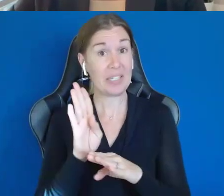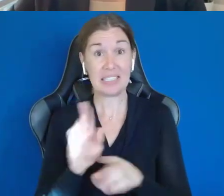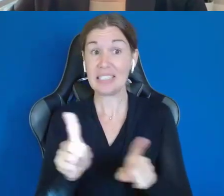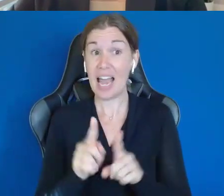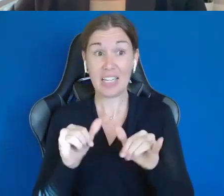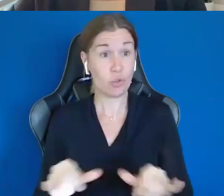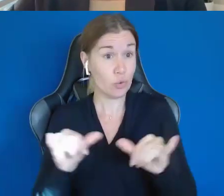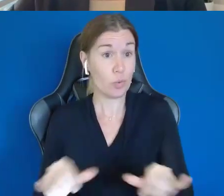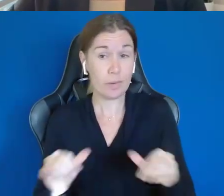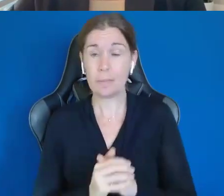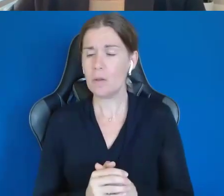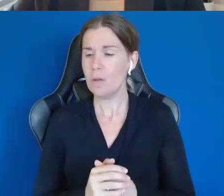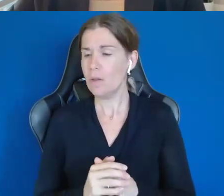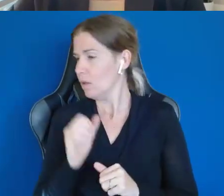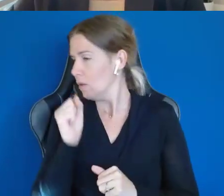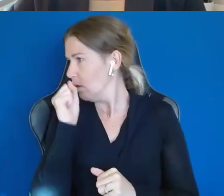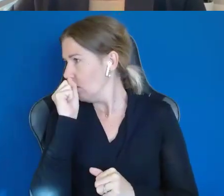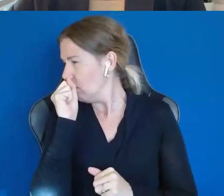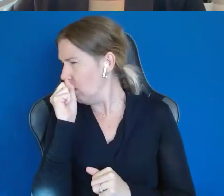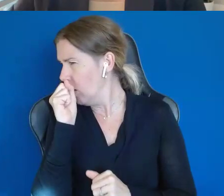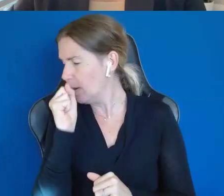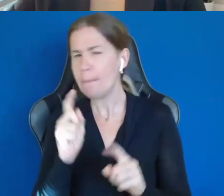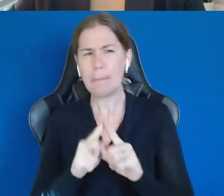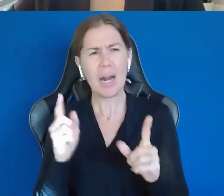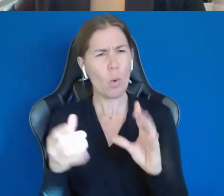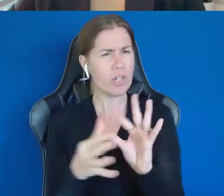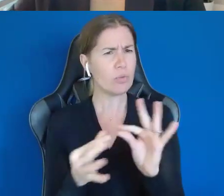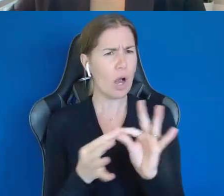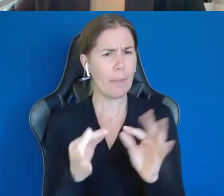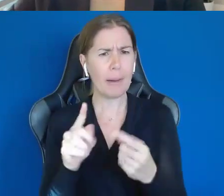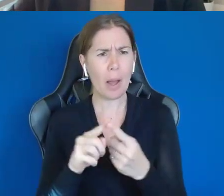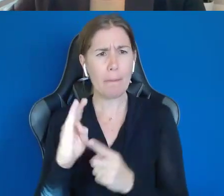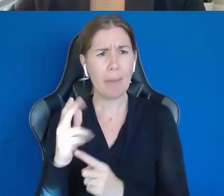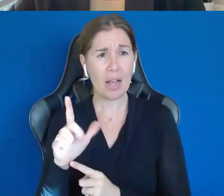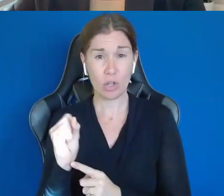What I did want to say, just commenting on what Michael and Sheila said earlier about self employment.